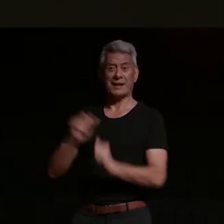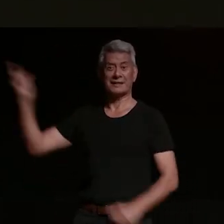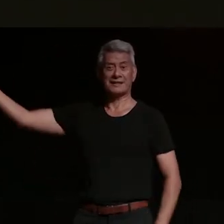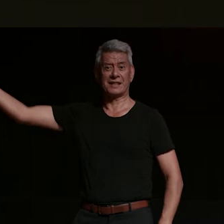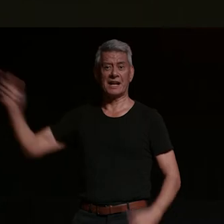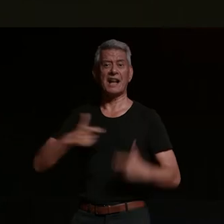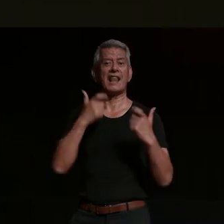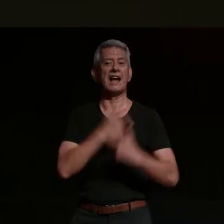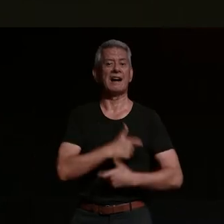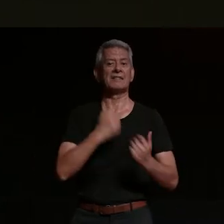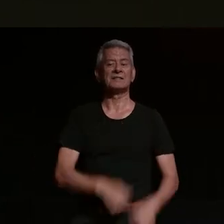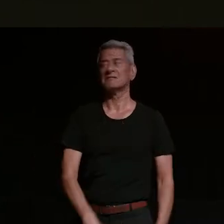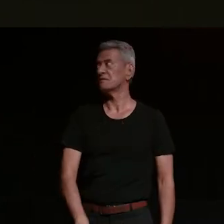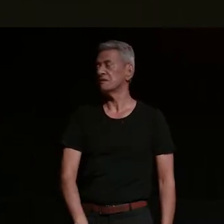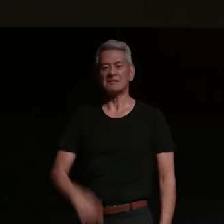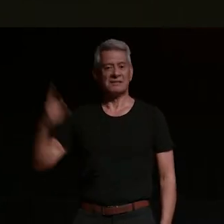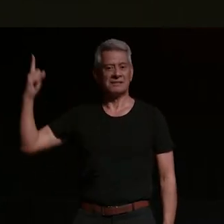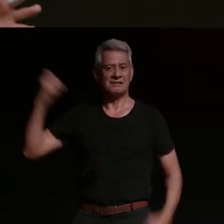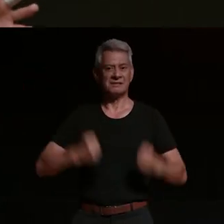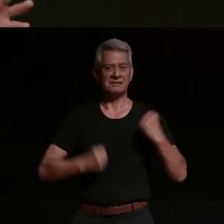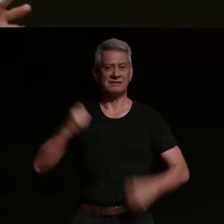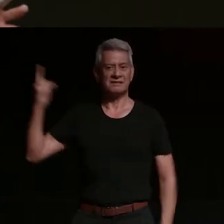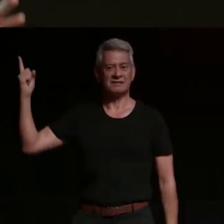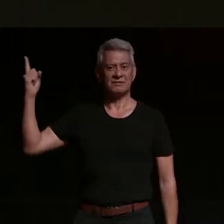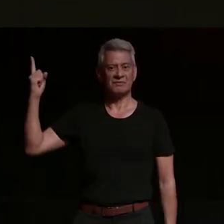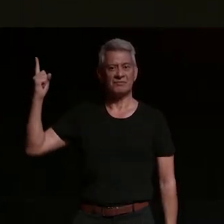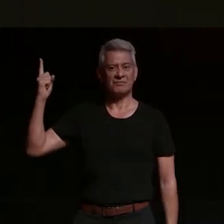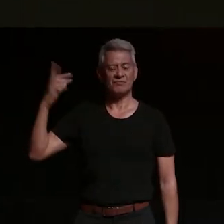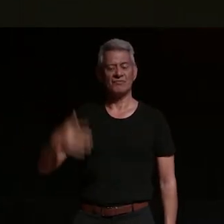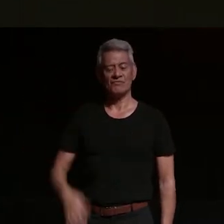every kid at school is going to hear about this i'm [ __ ] but i got up